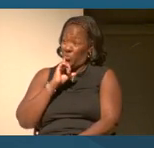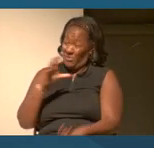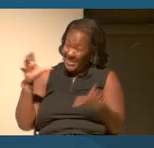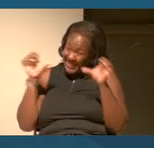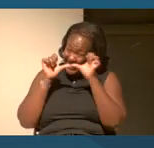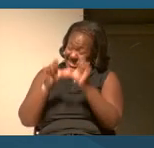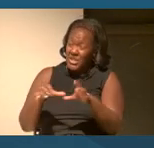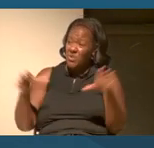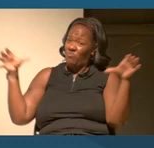global action.